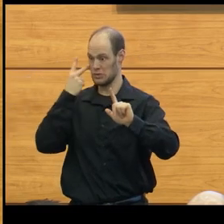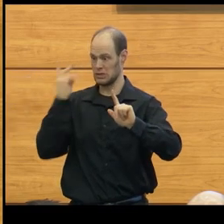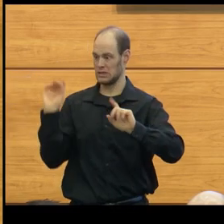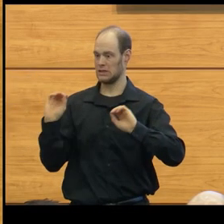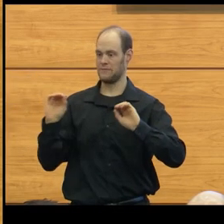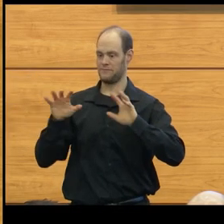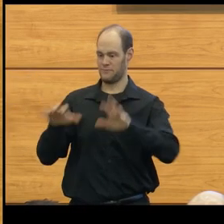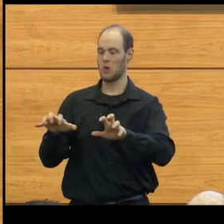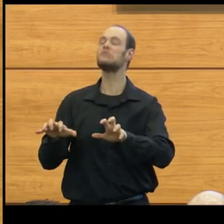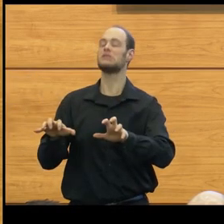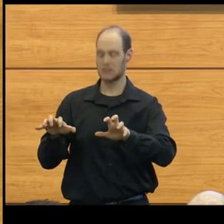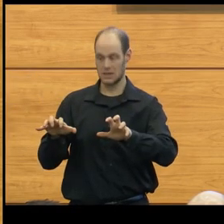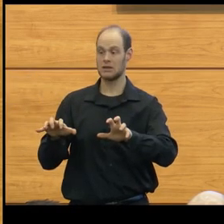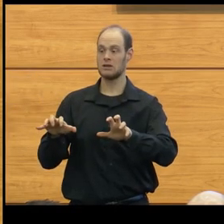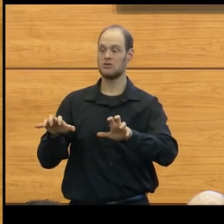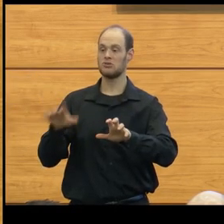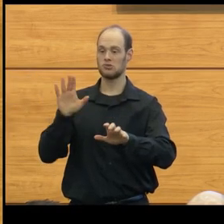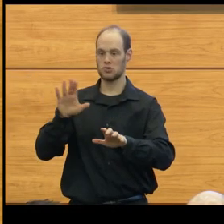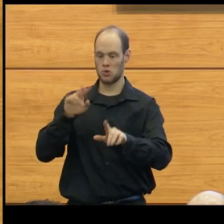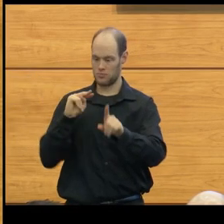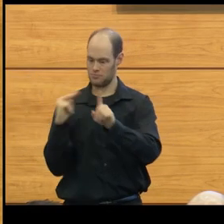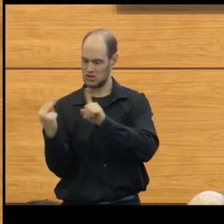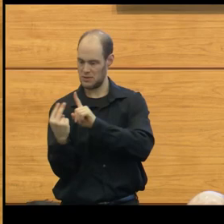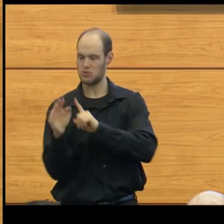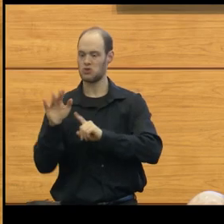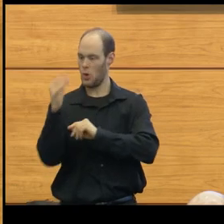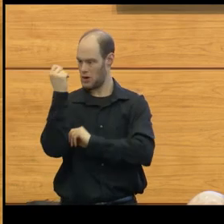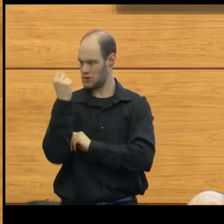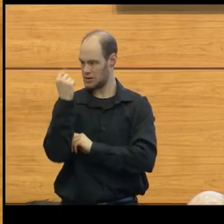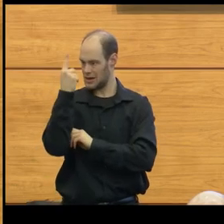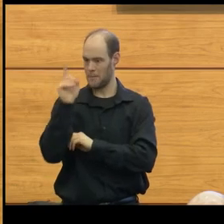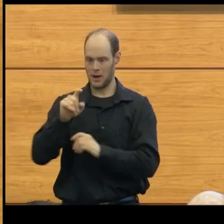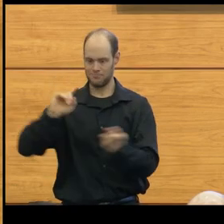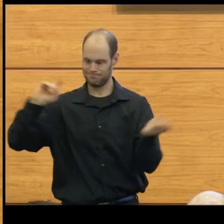So all of a sudden, our perception and our understanding of it has to change.